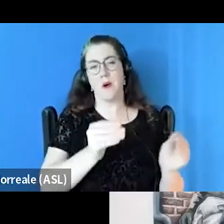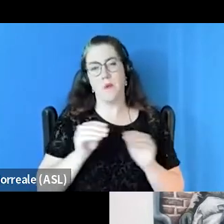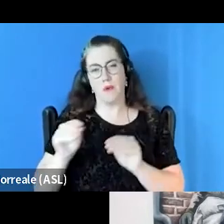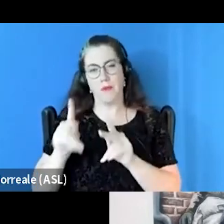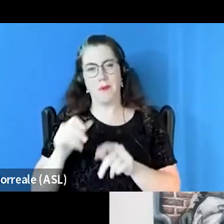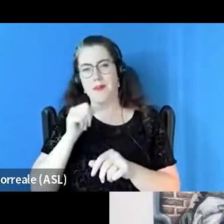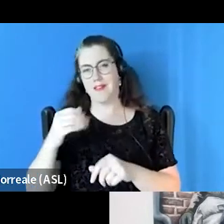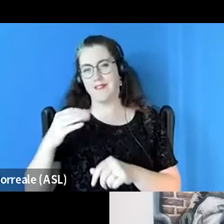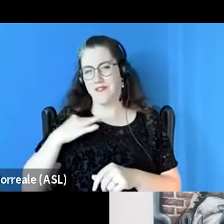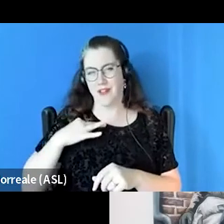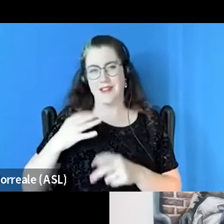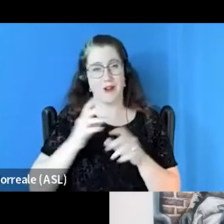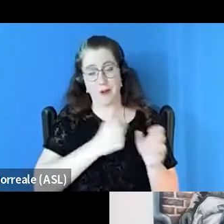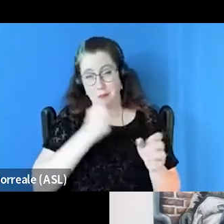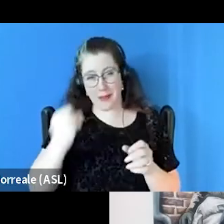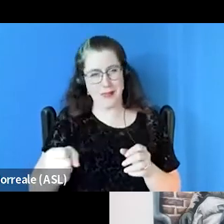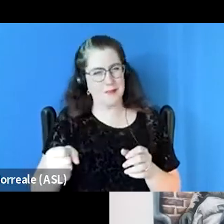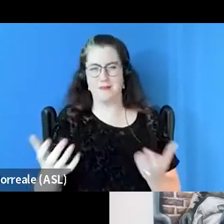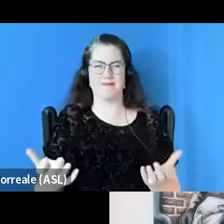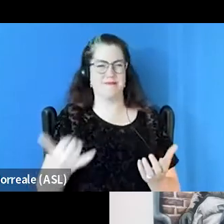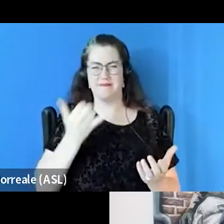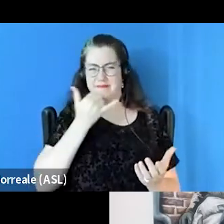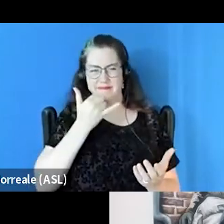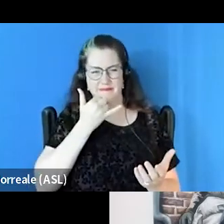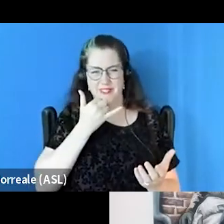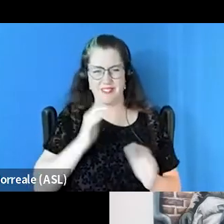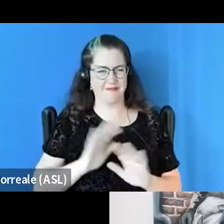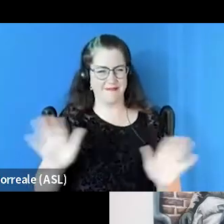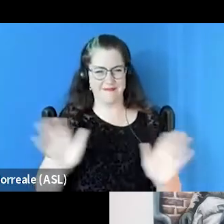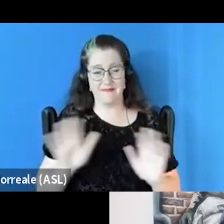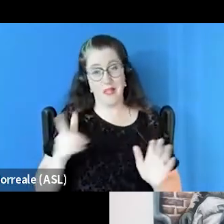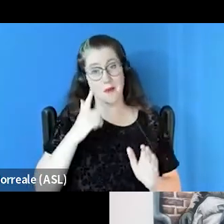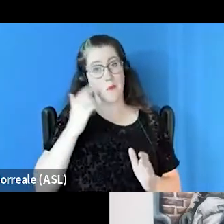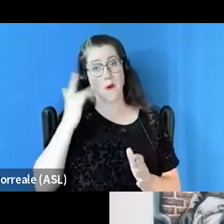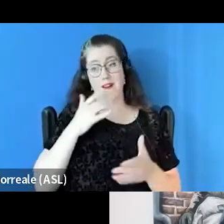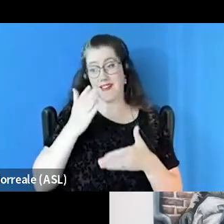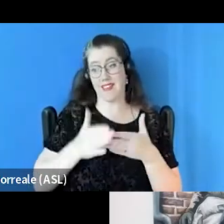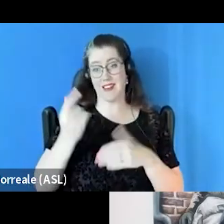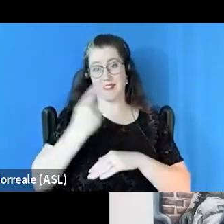Again, I think that's the wrong direction because at the end of the day the result is in housing